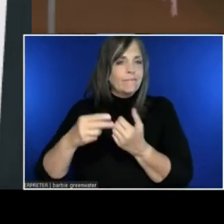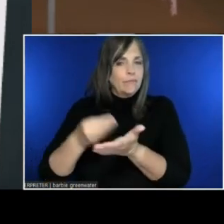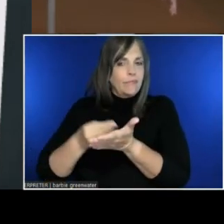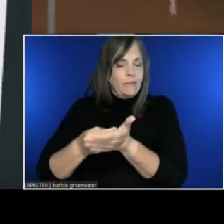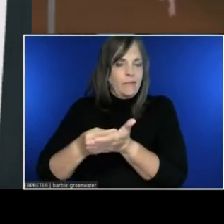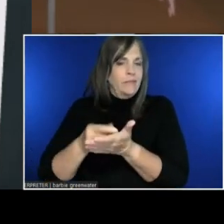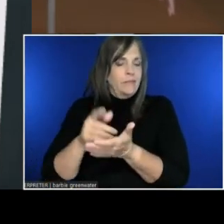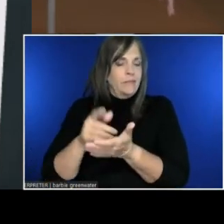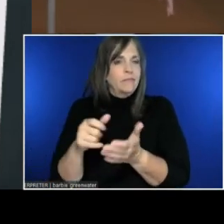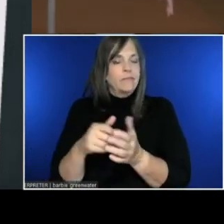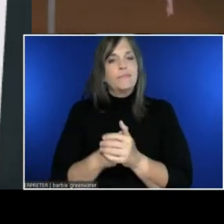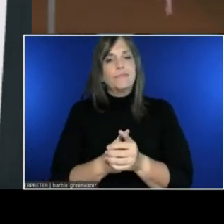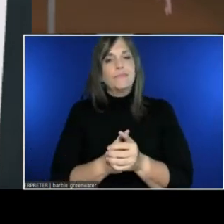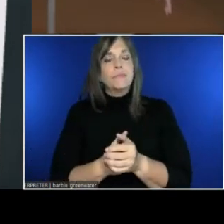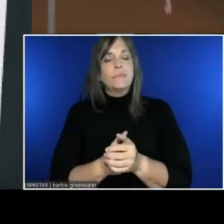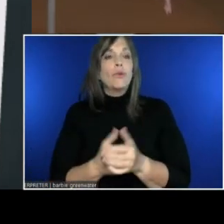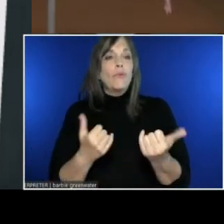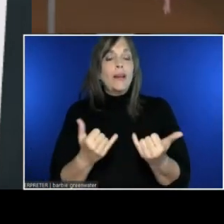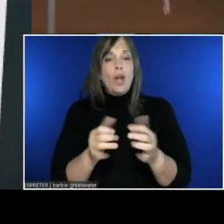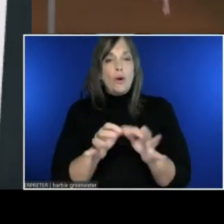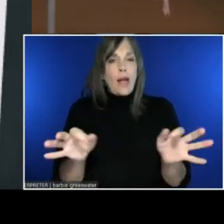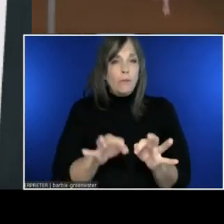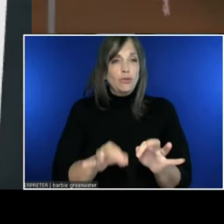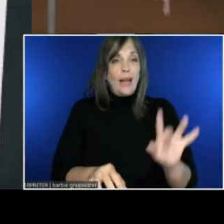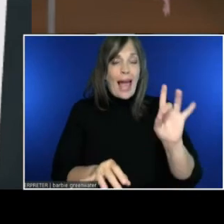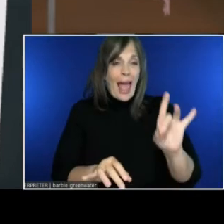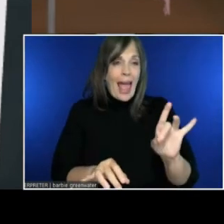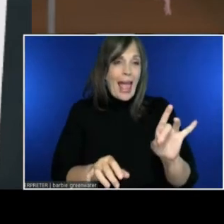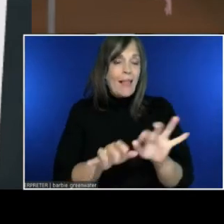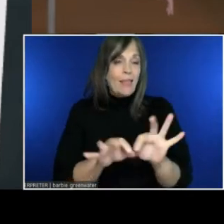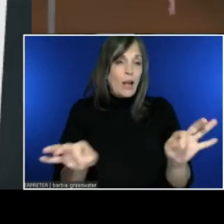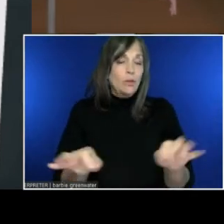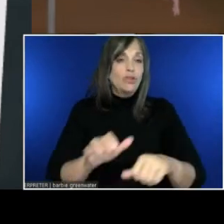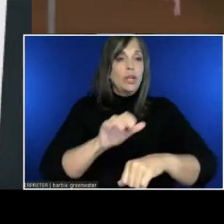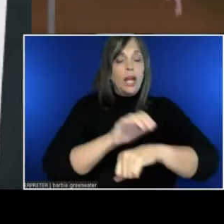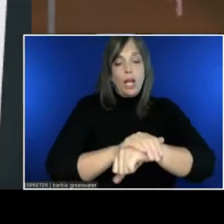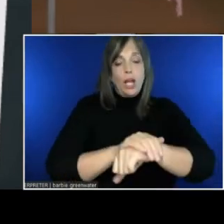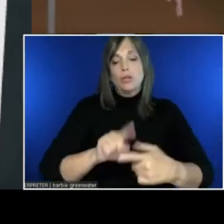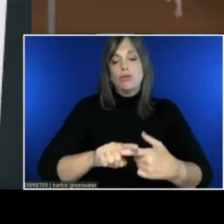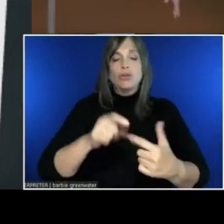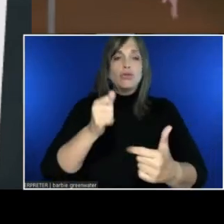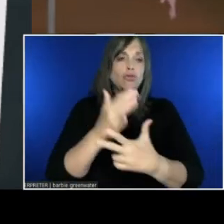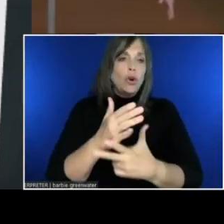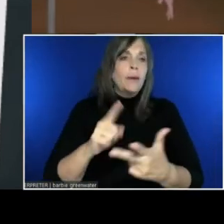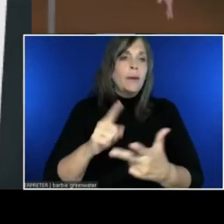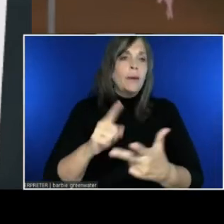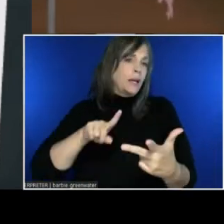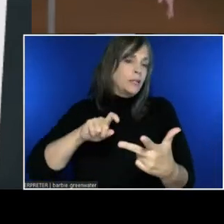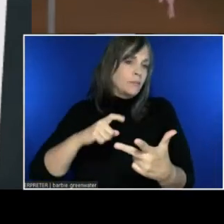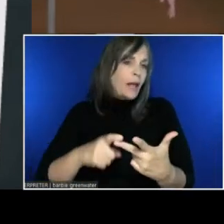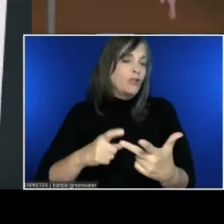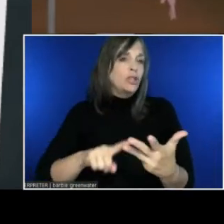English, German, Spanish, French, Italian, Japanese, Korean, and Portuguese.